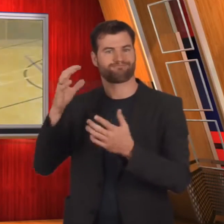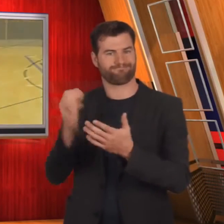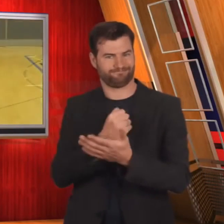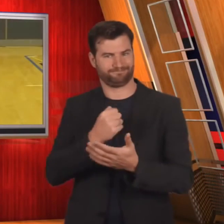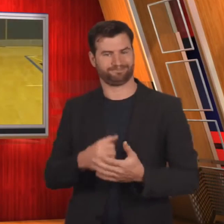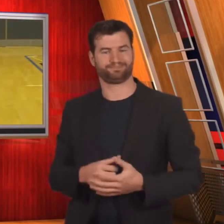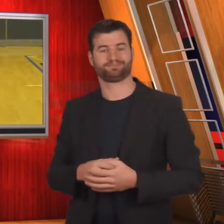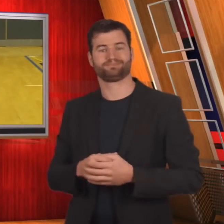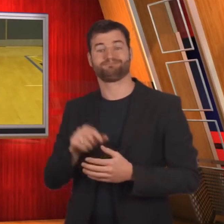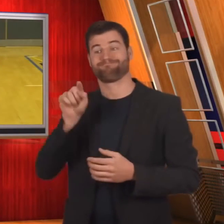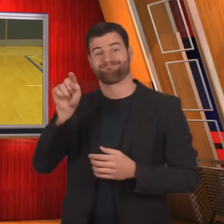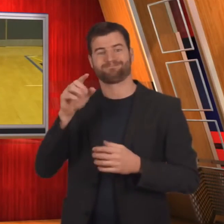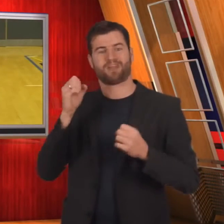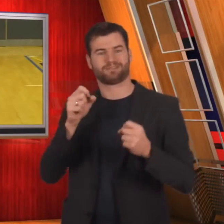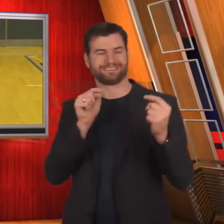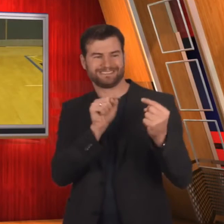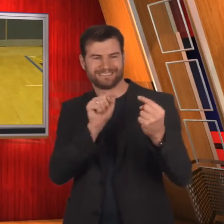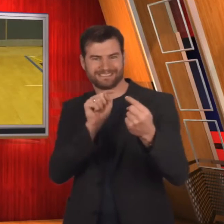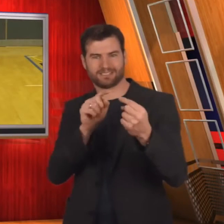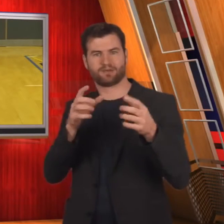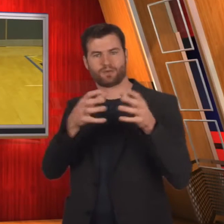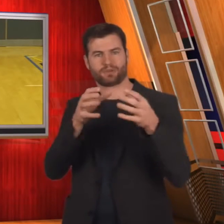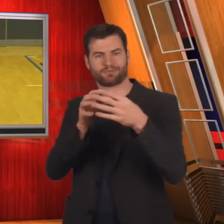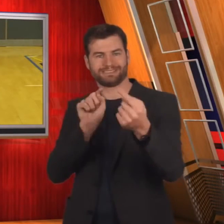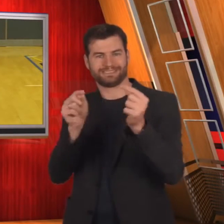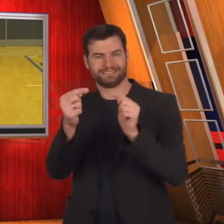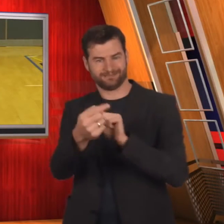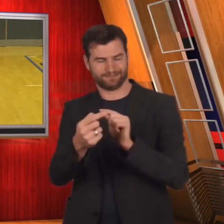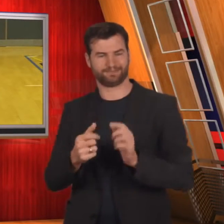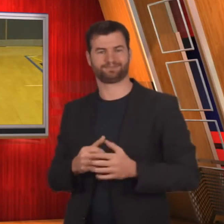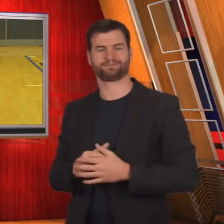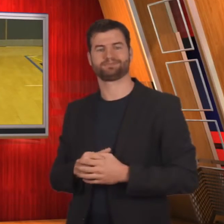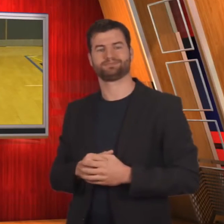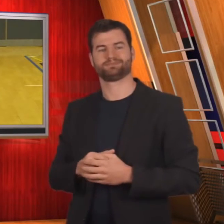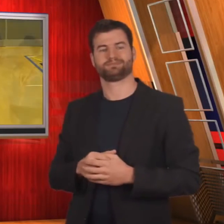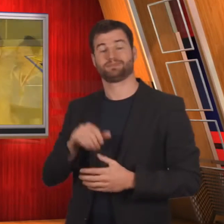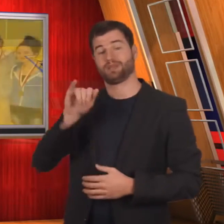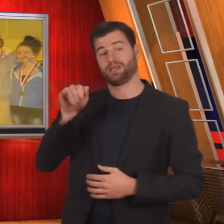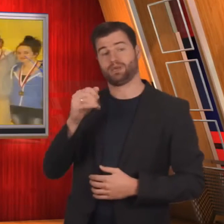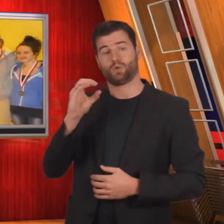interprovincial championships by defeating their opponents in all